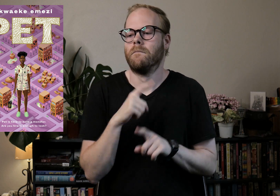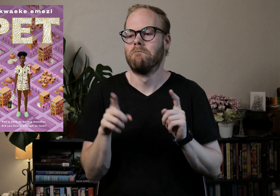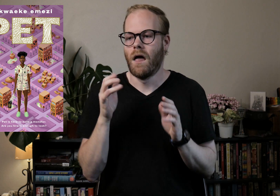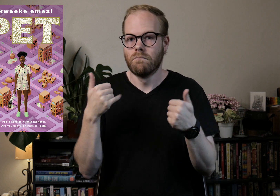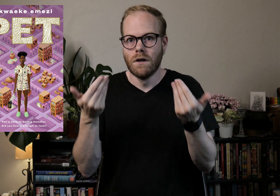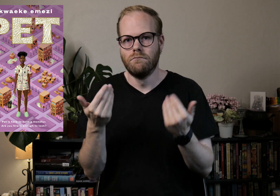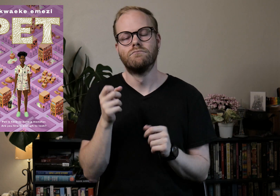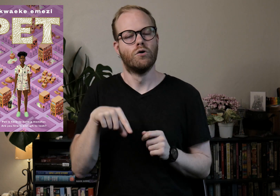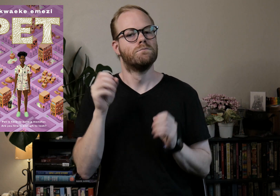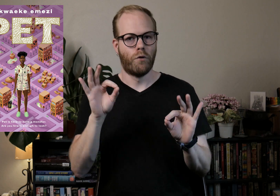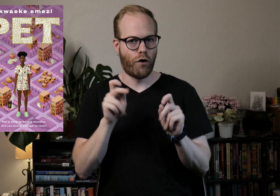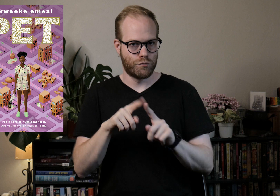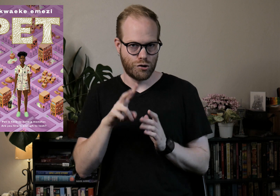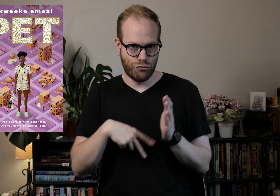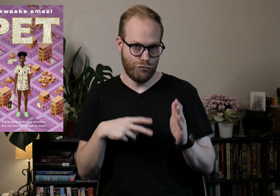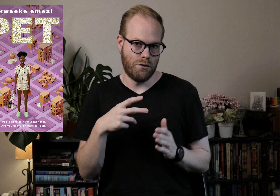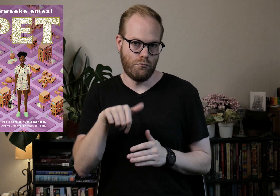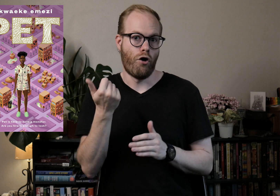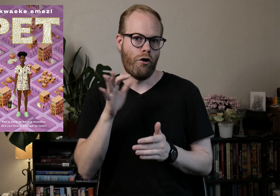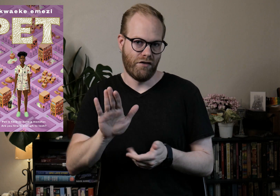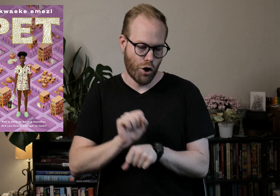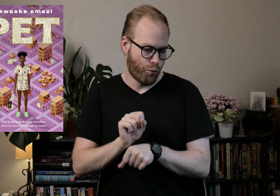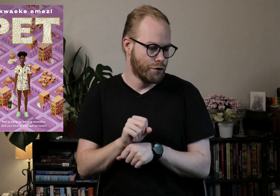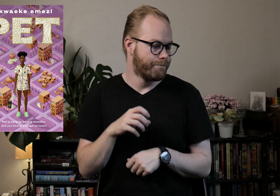But I'm like come on, so this is the perfect opportunity to read another of their work.